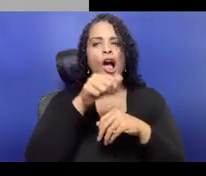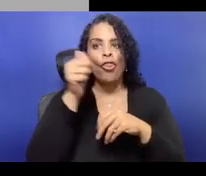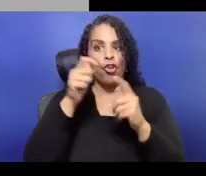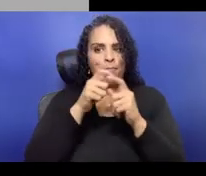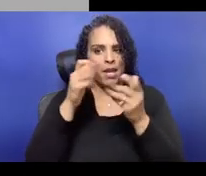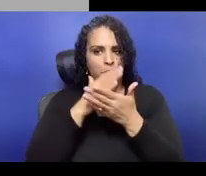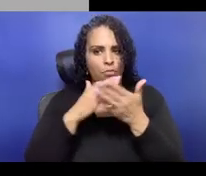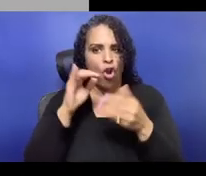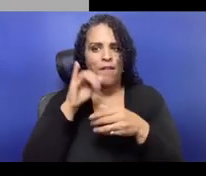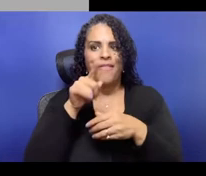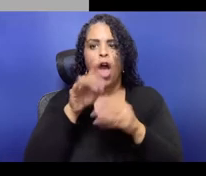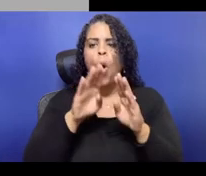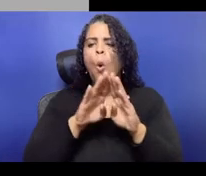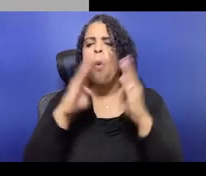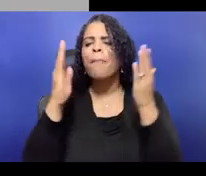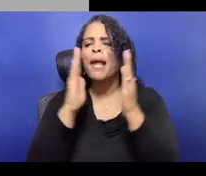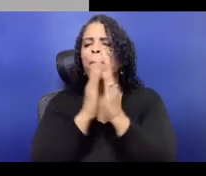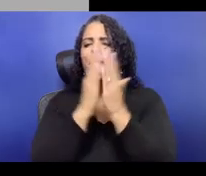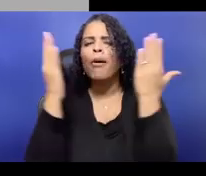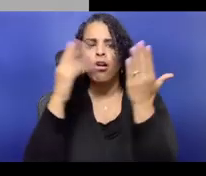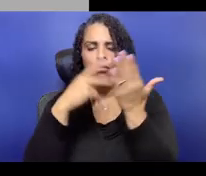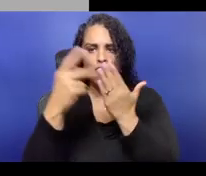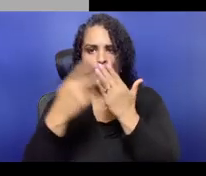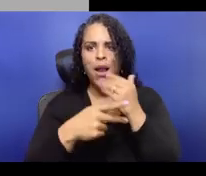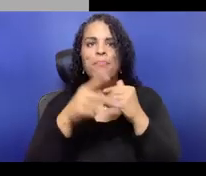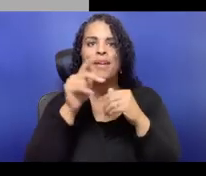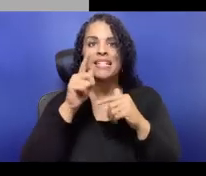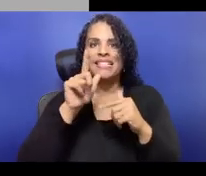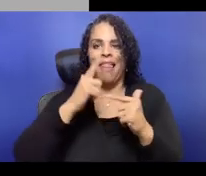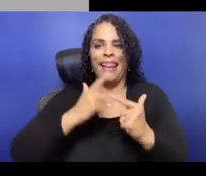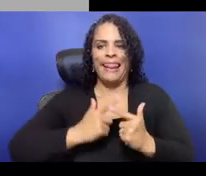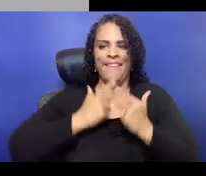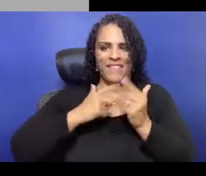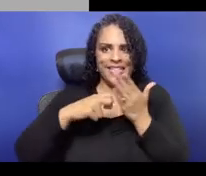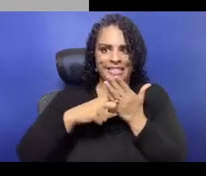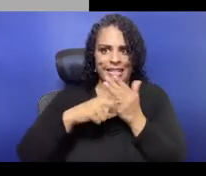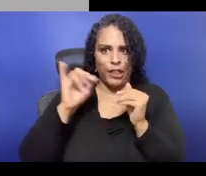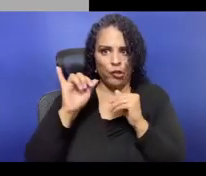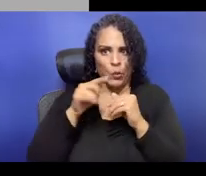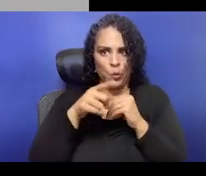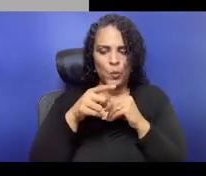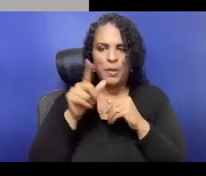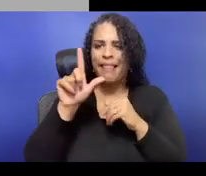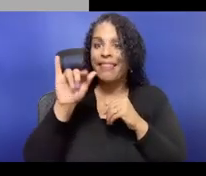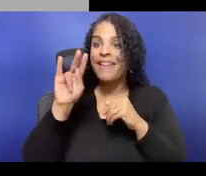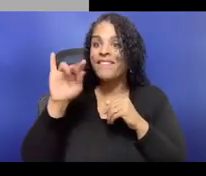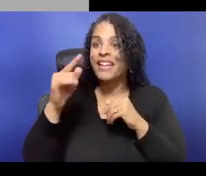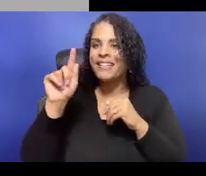and your budget is voted on by your community or democratically voted on by your staff,